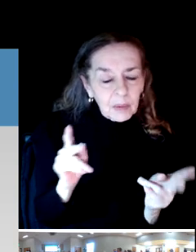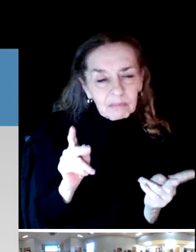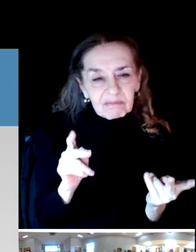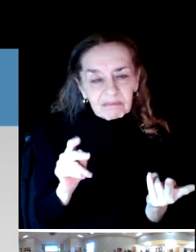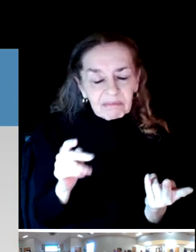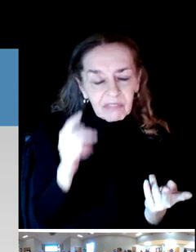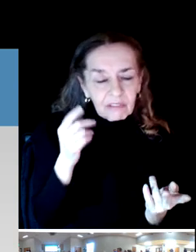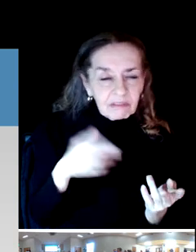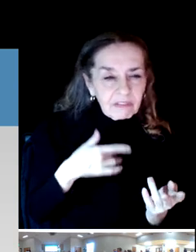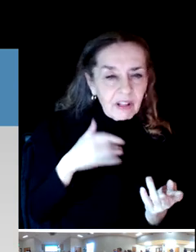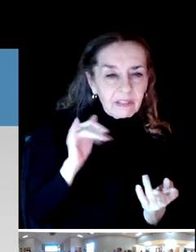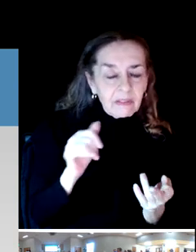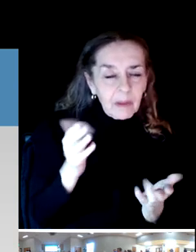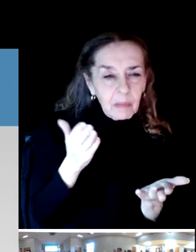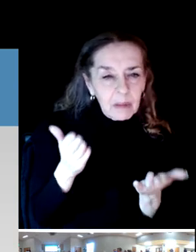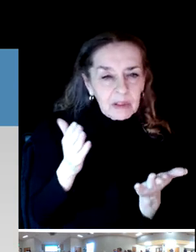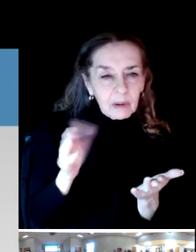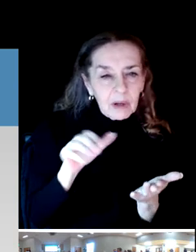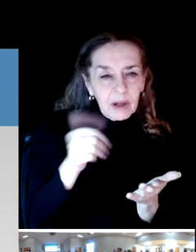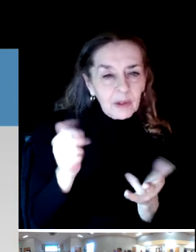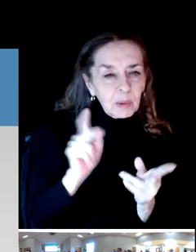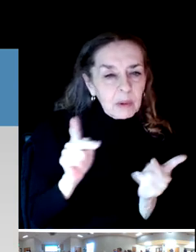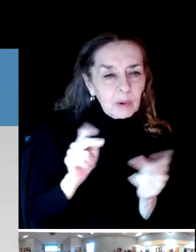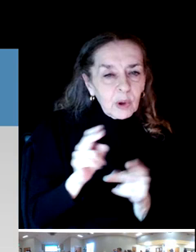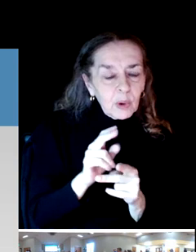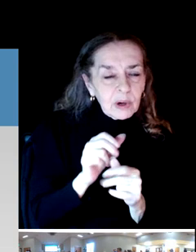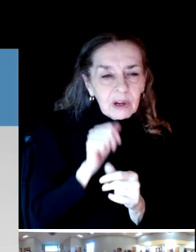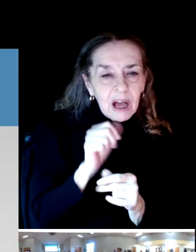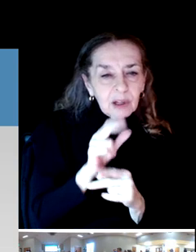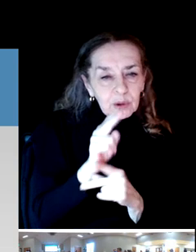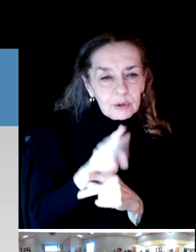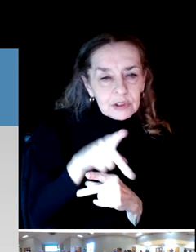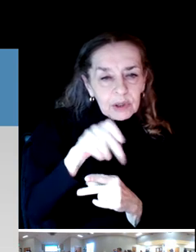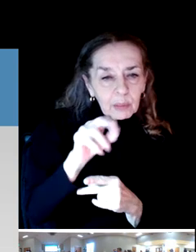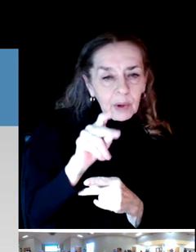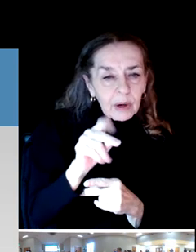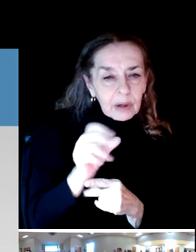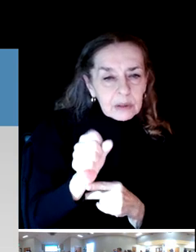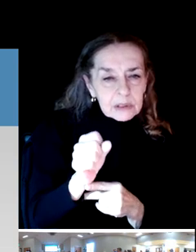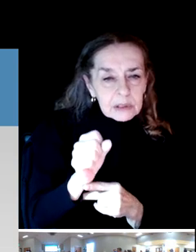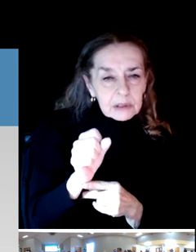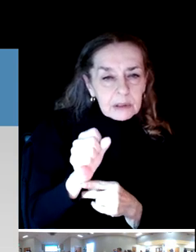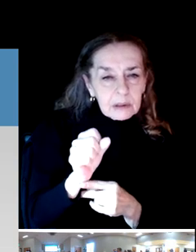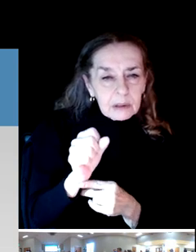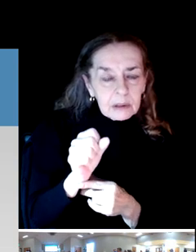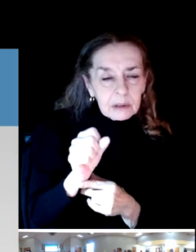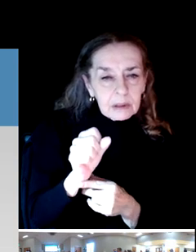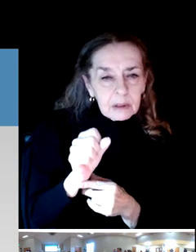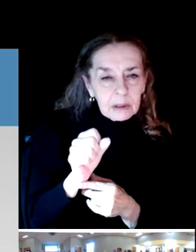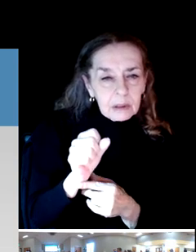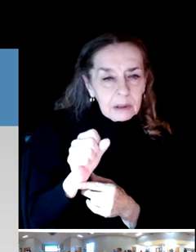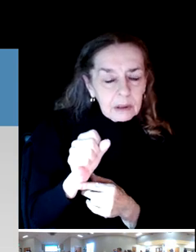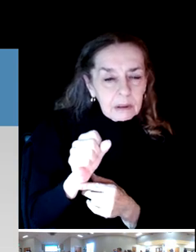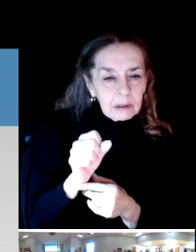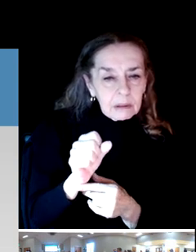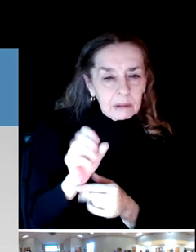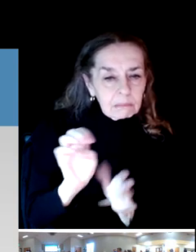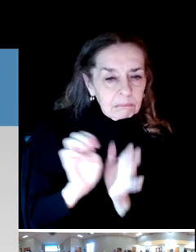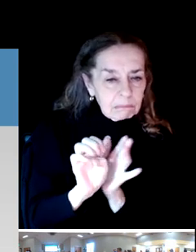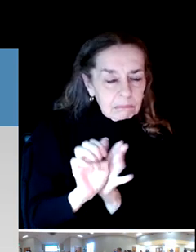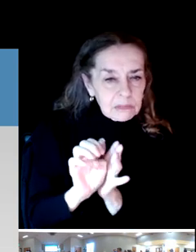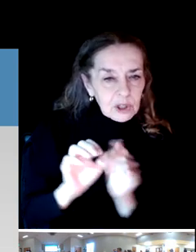that may not be people who are using the parks or using their programs as a result additional